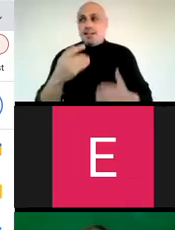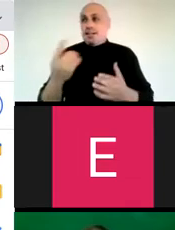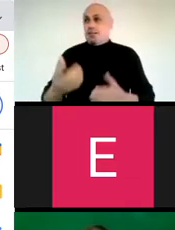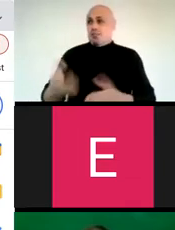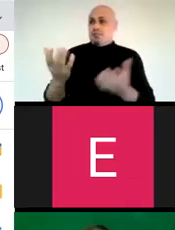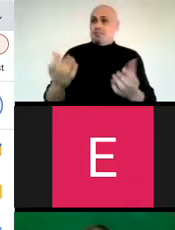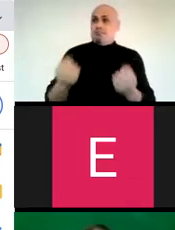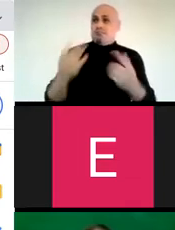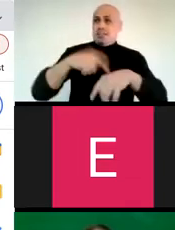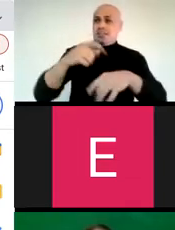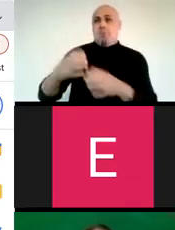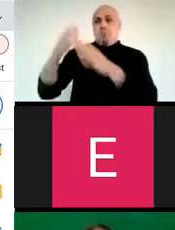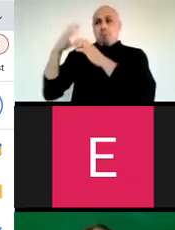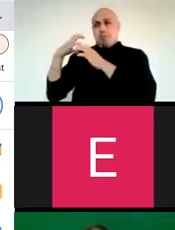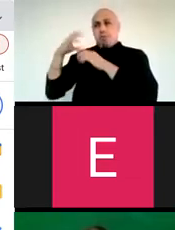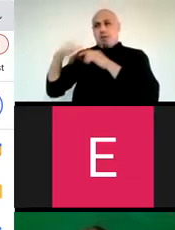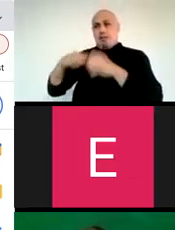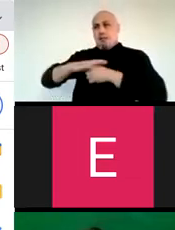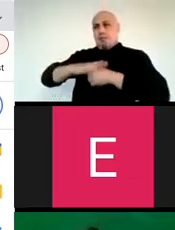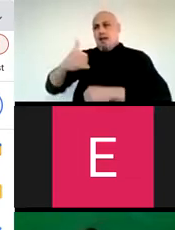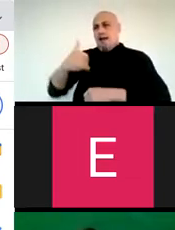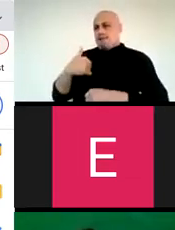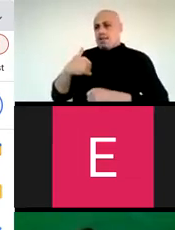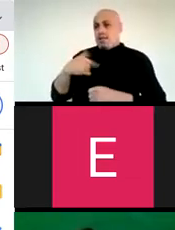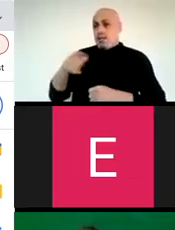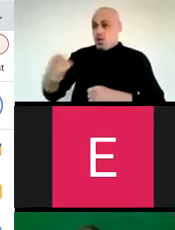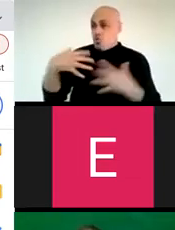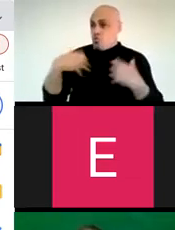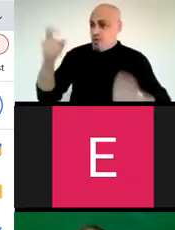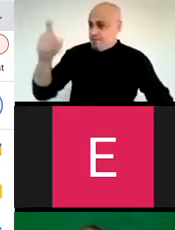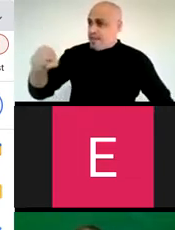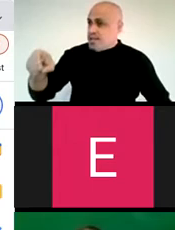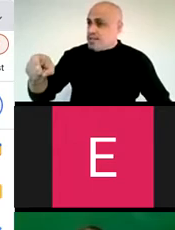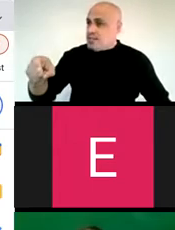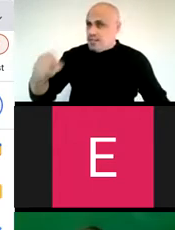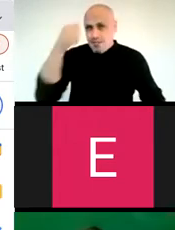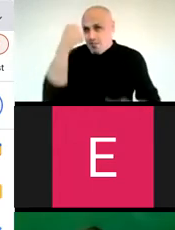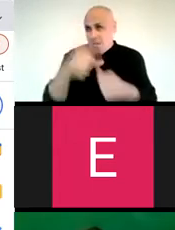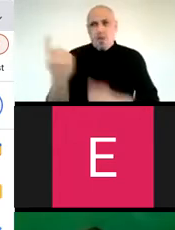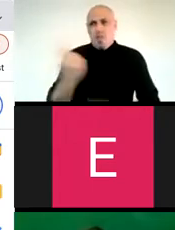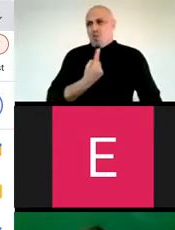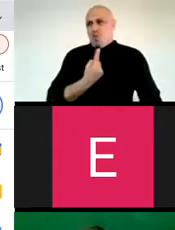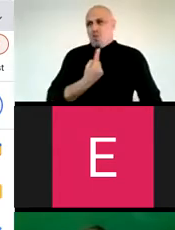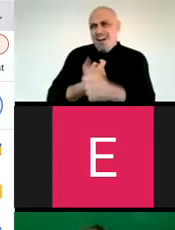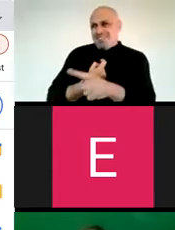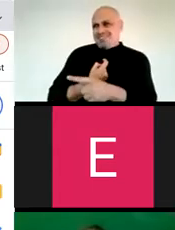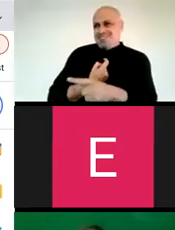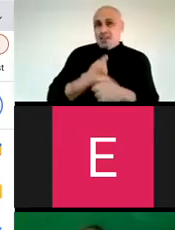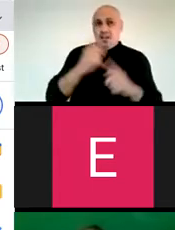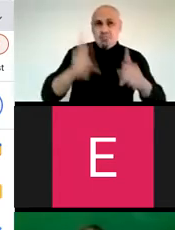have that we need and there are loads we cannot bear. So, when you need to be brave, remember you are